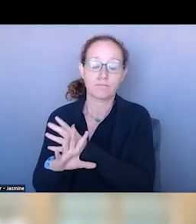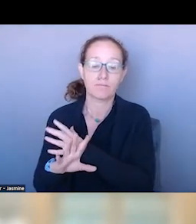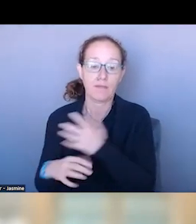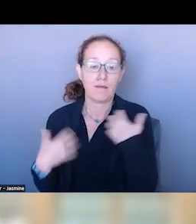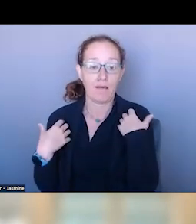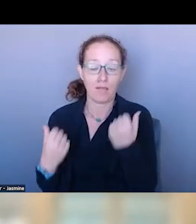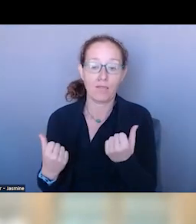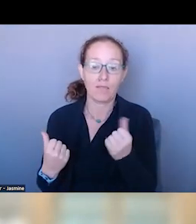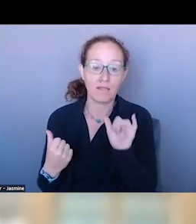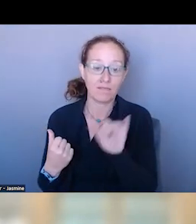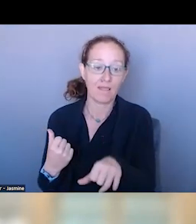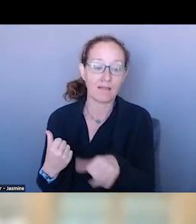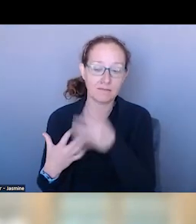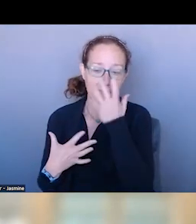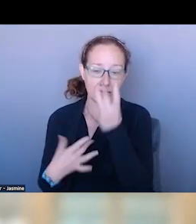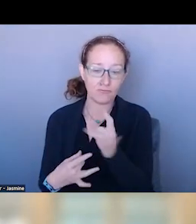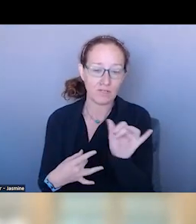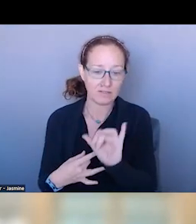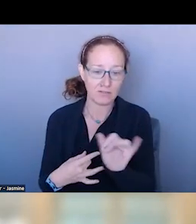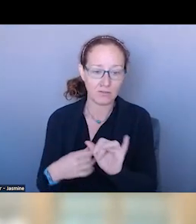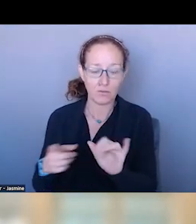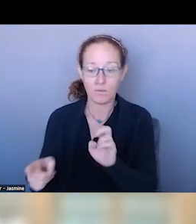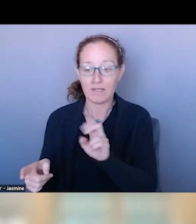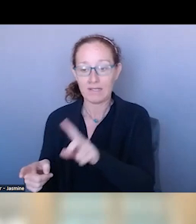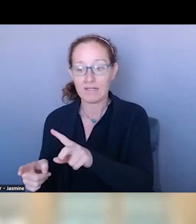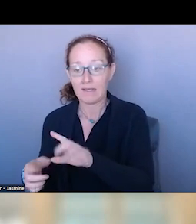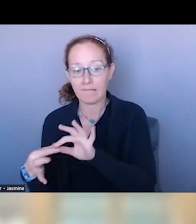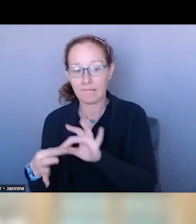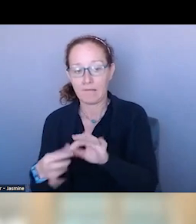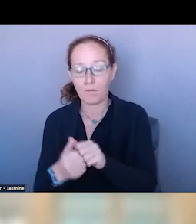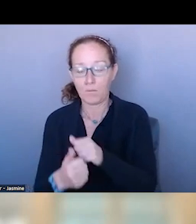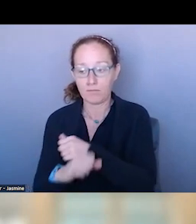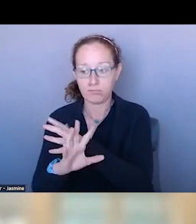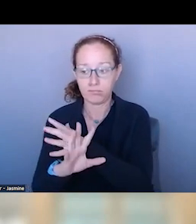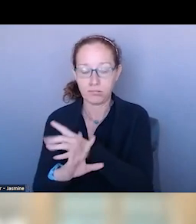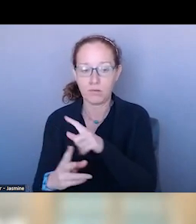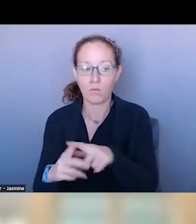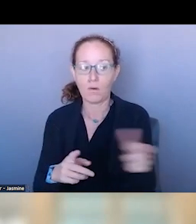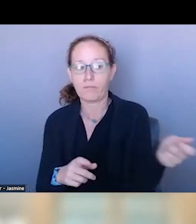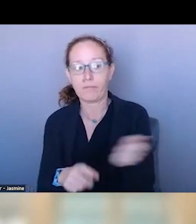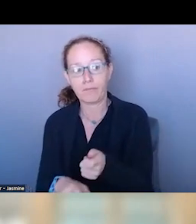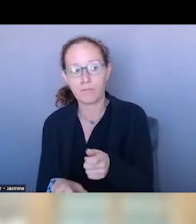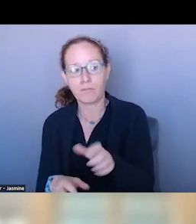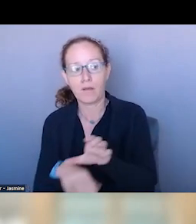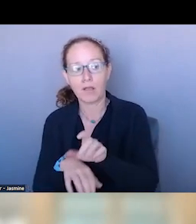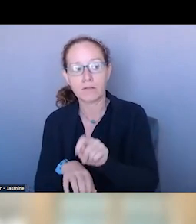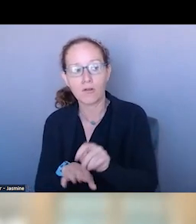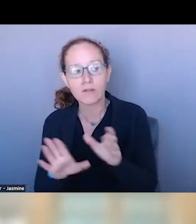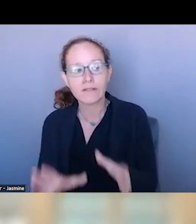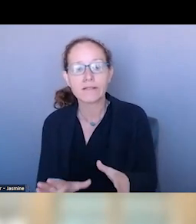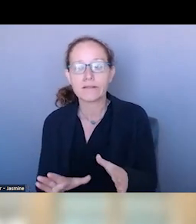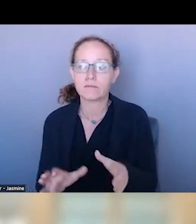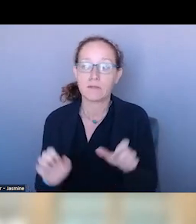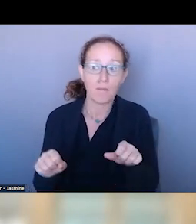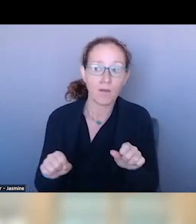COLLABORATING THROUGH TELE-HEALTH IS A WAY TO FILL GAPS. >>: YEAH, TELE-PSYCHIATRY